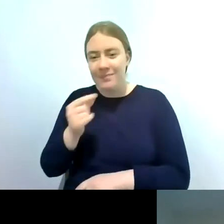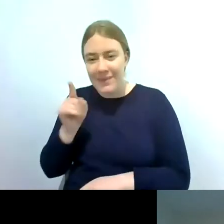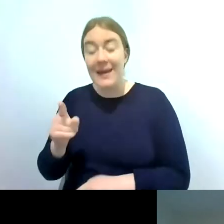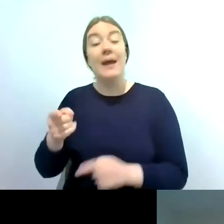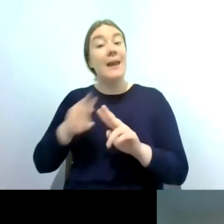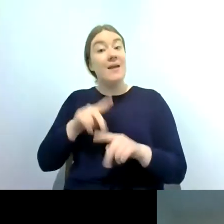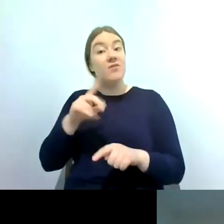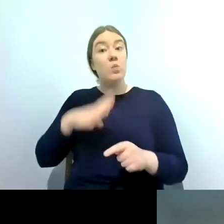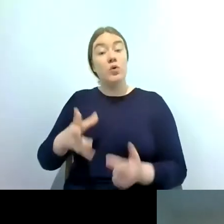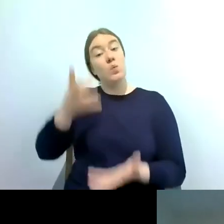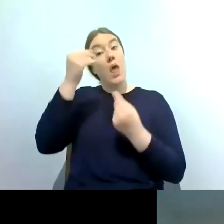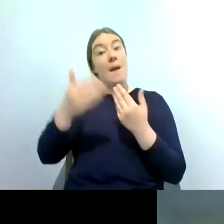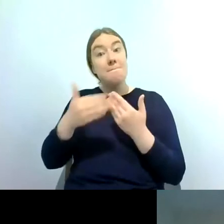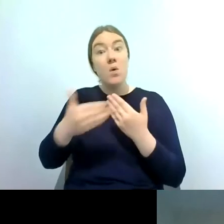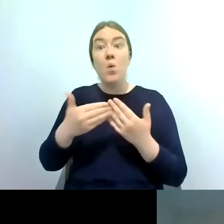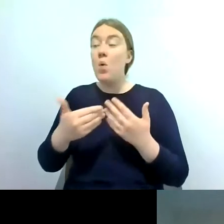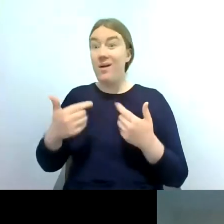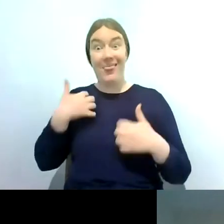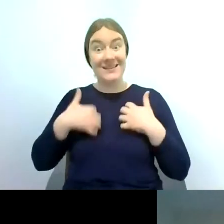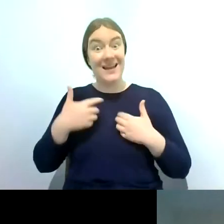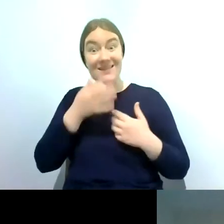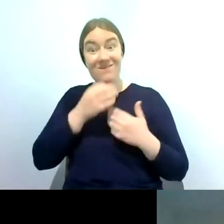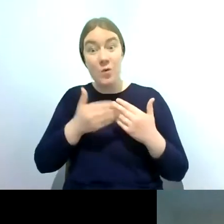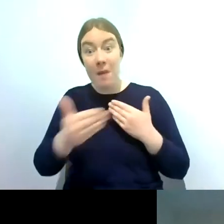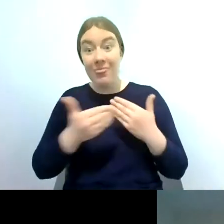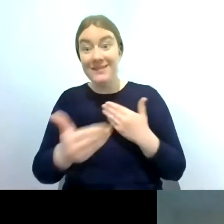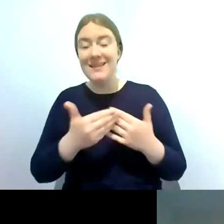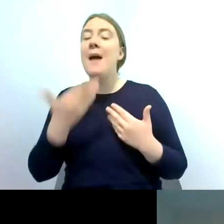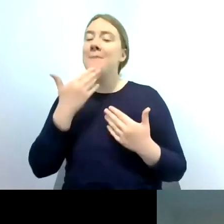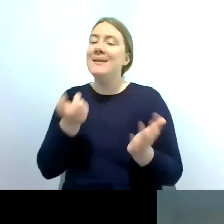it's an exciting few months coming up for us then please sign up to our newsletter